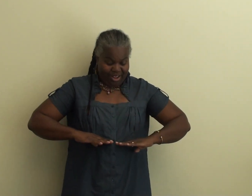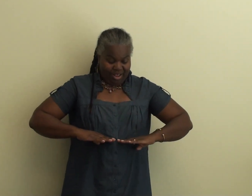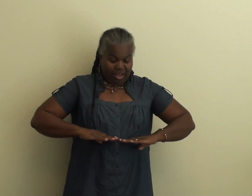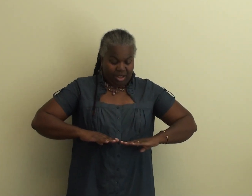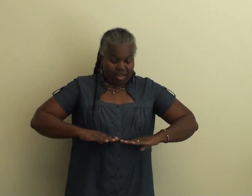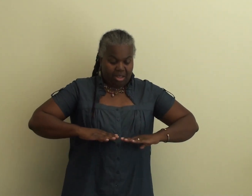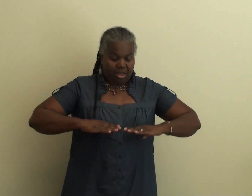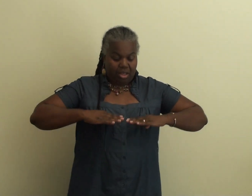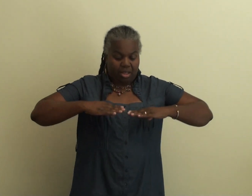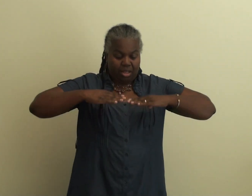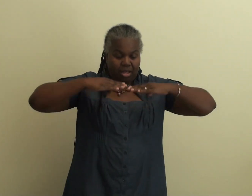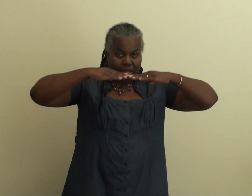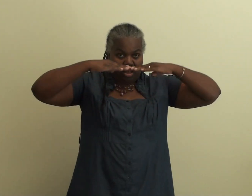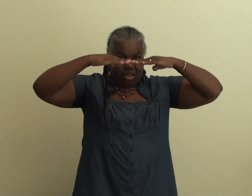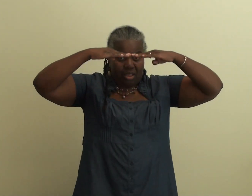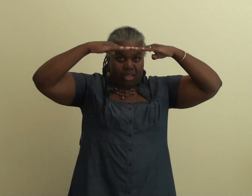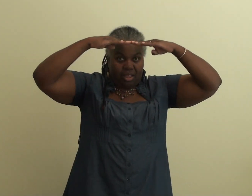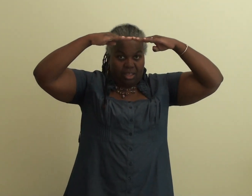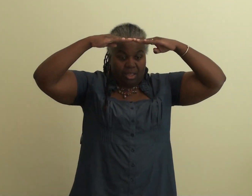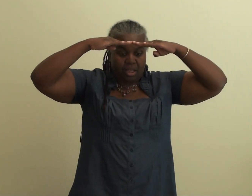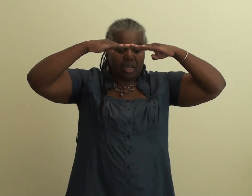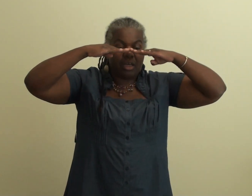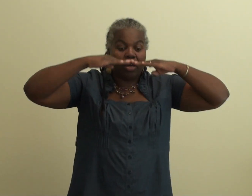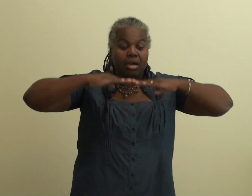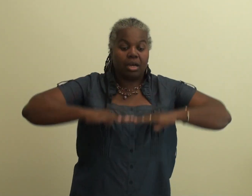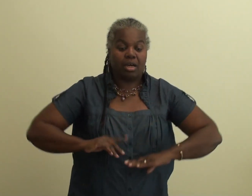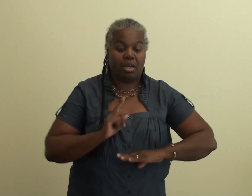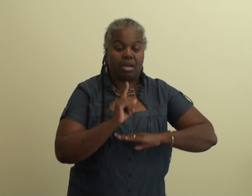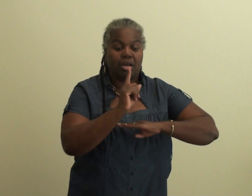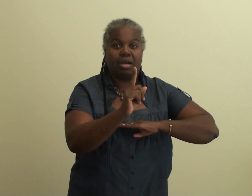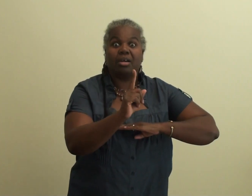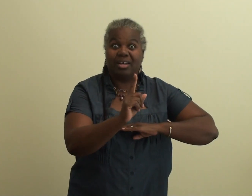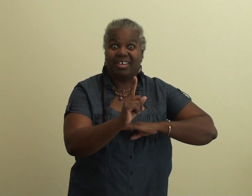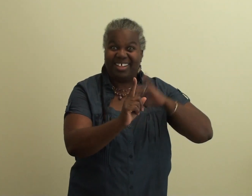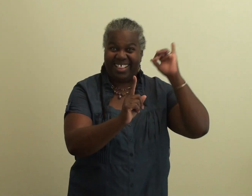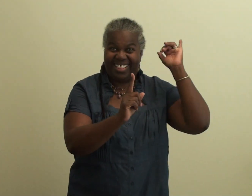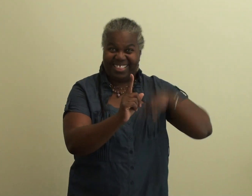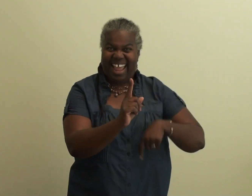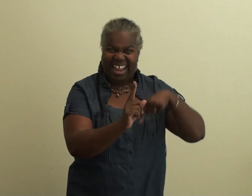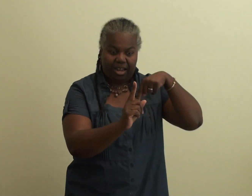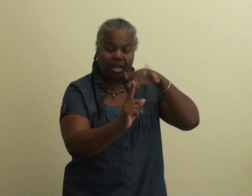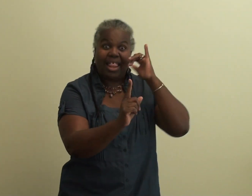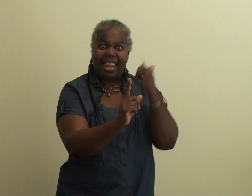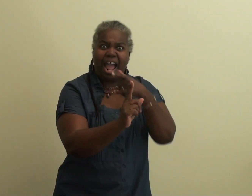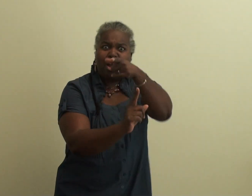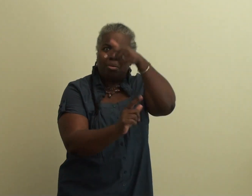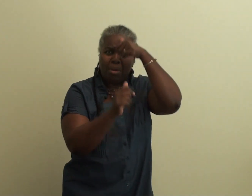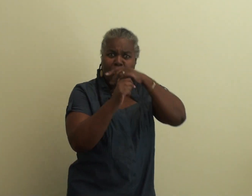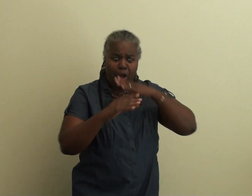you are walking out where the water drops off and then again eventually picks up with